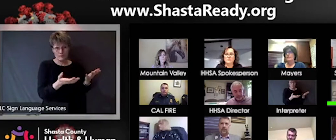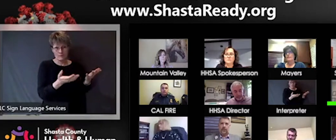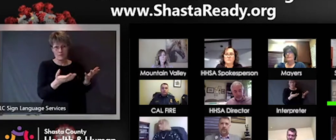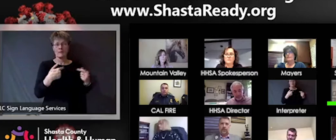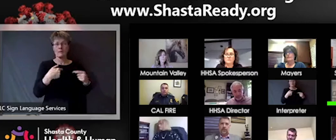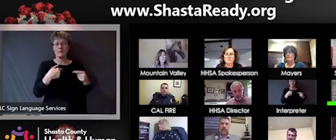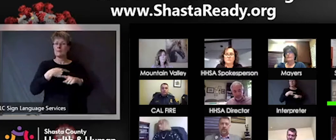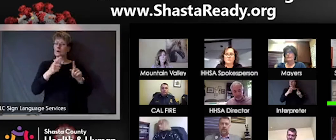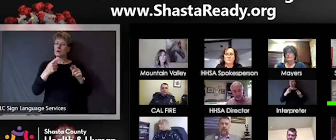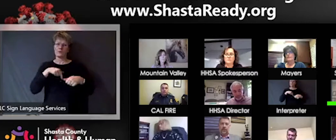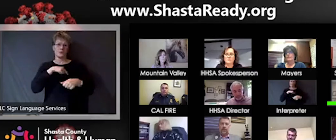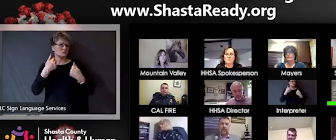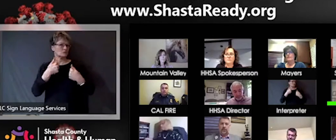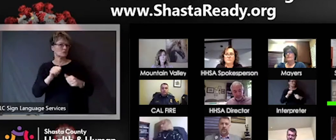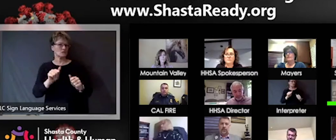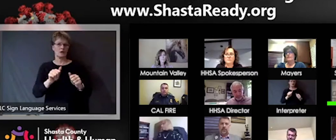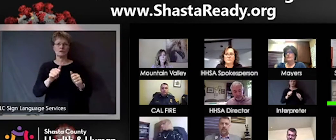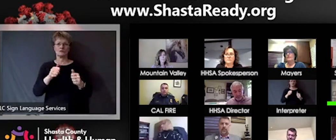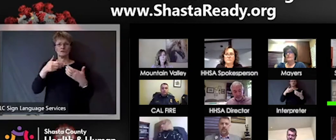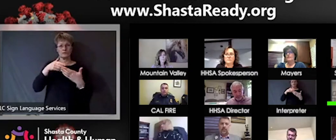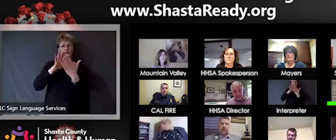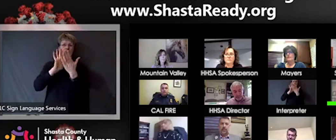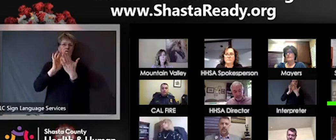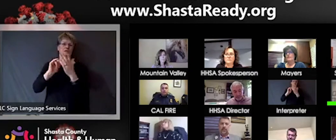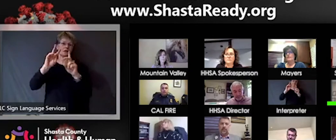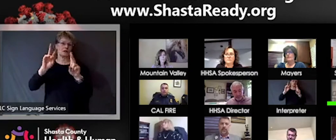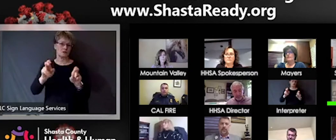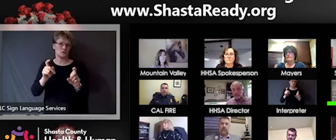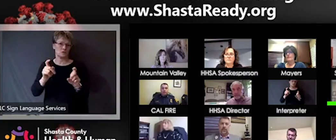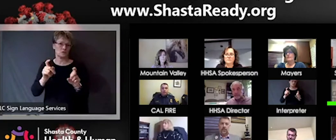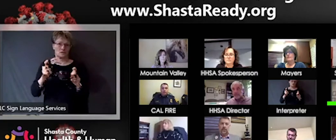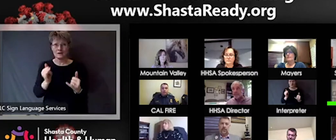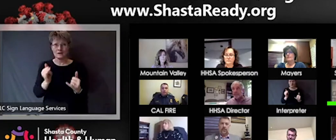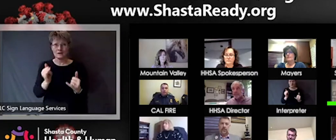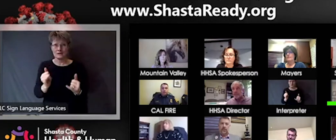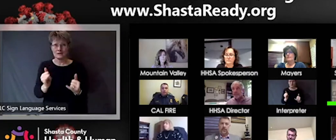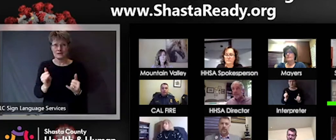that issue and its really supply chain and getting the distribution of the test